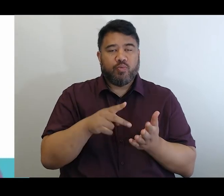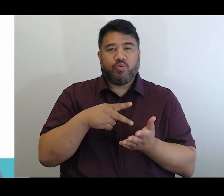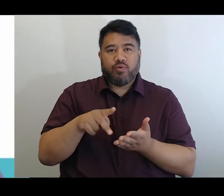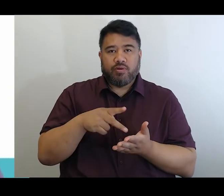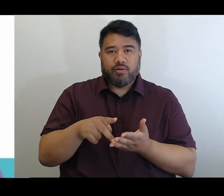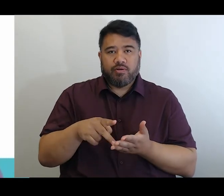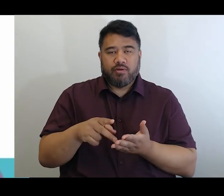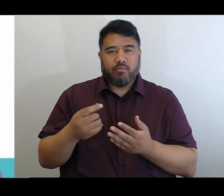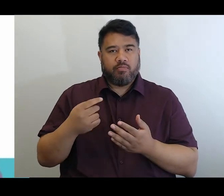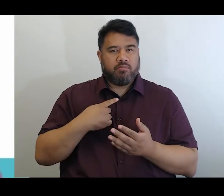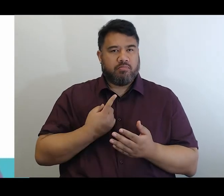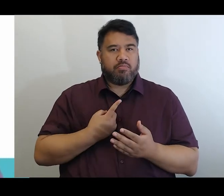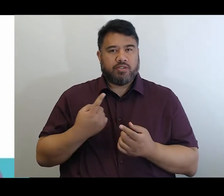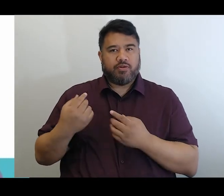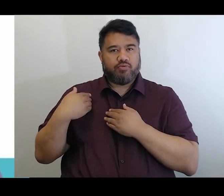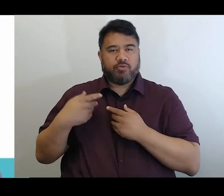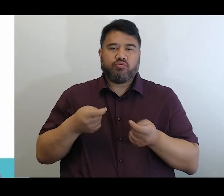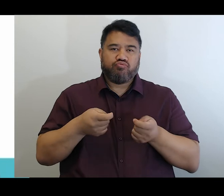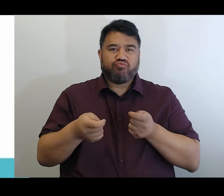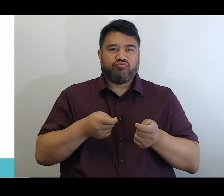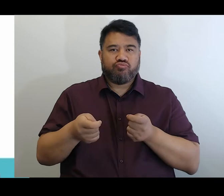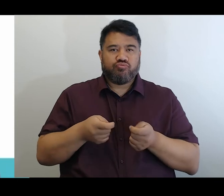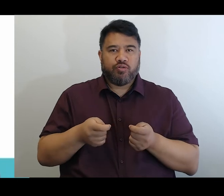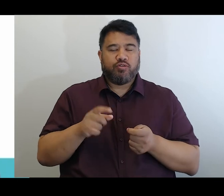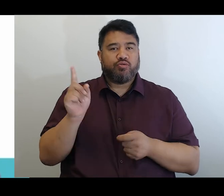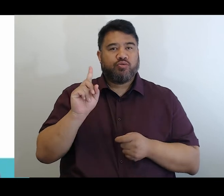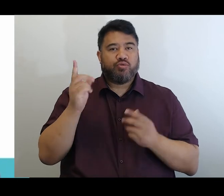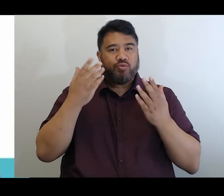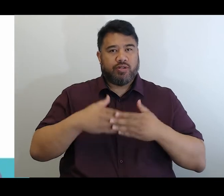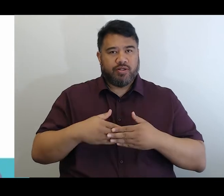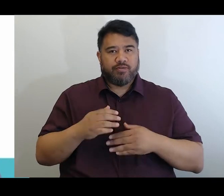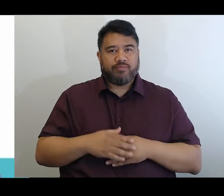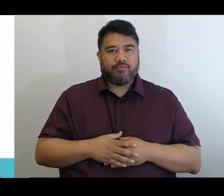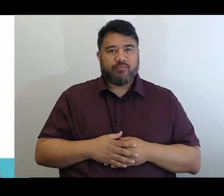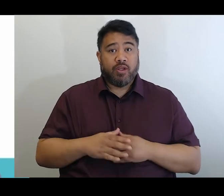Before we begin, I'd like to hand over to Peter Allen for Karakia.